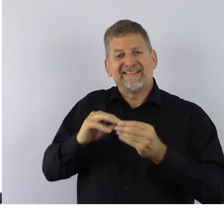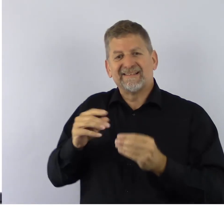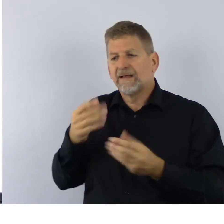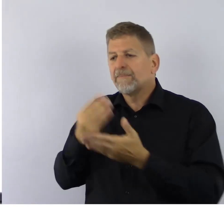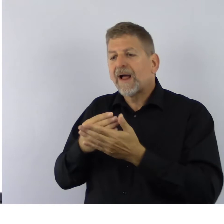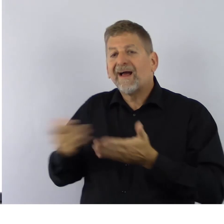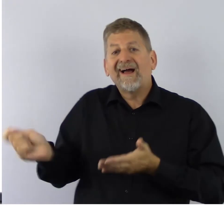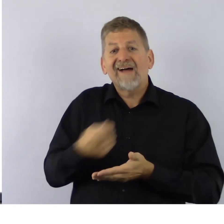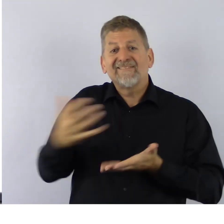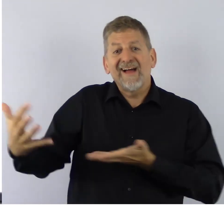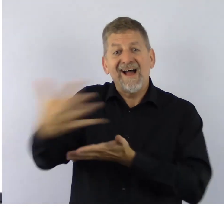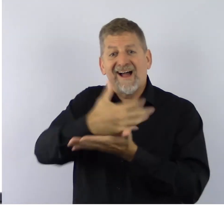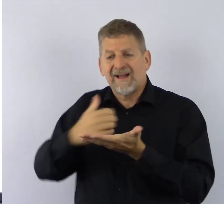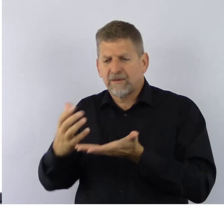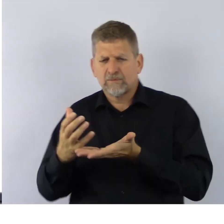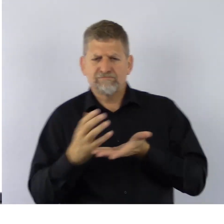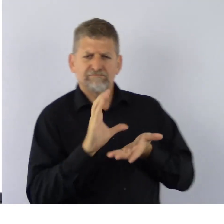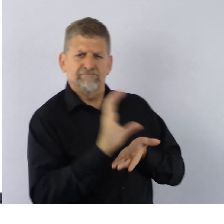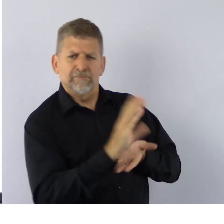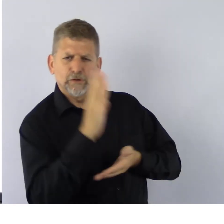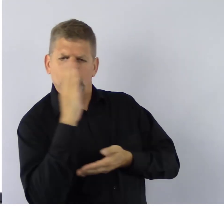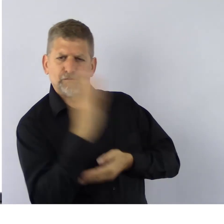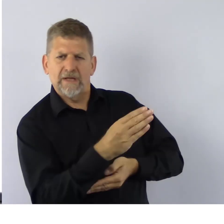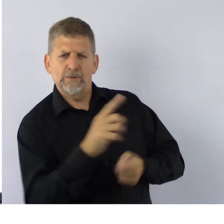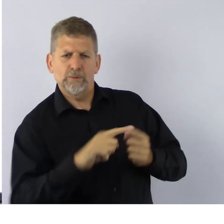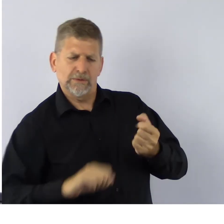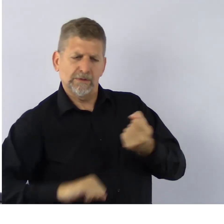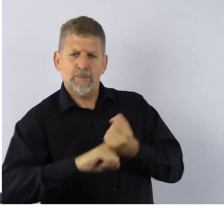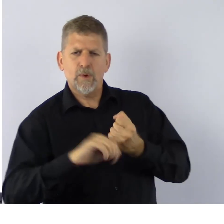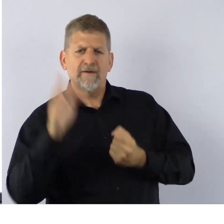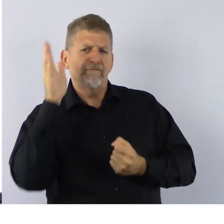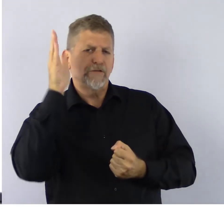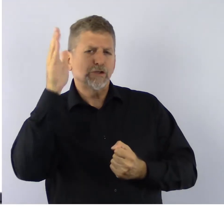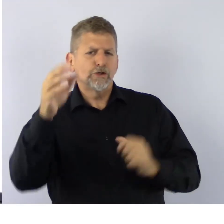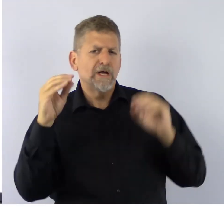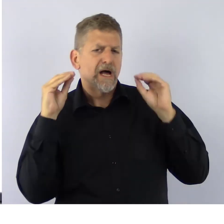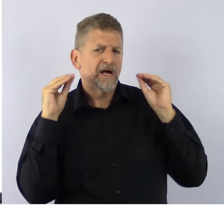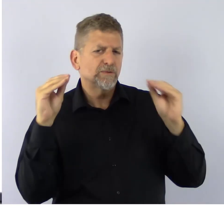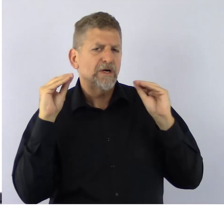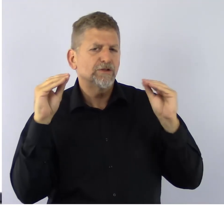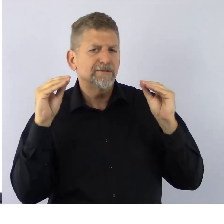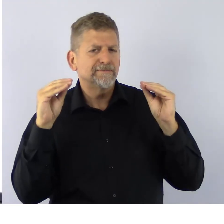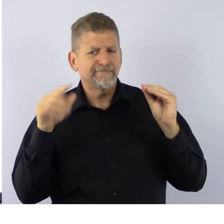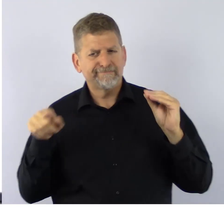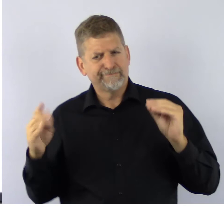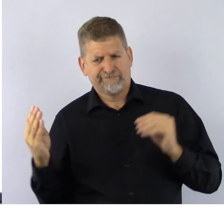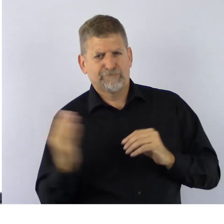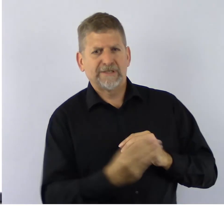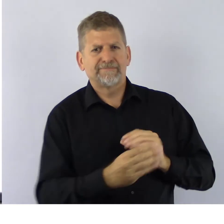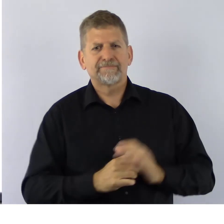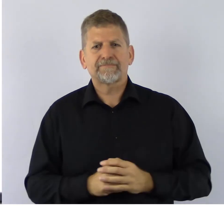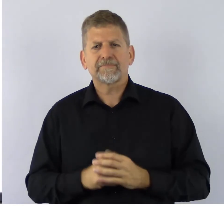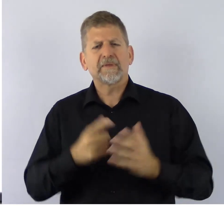will go directly to support their future education. Visit our website for more information